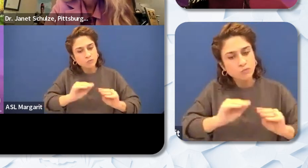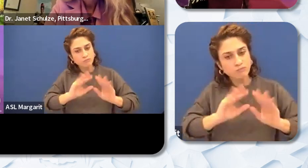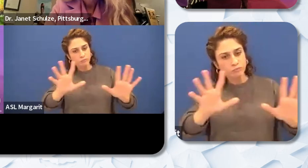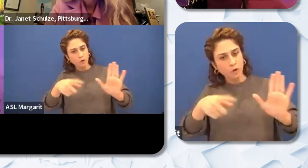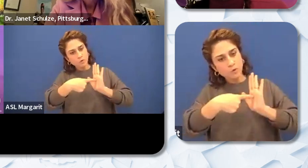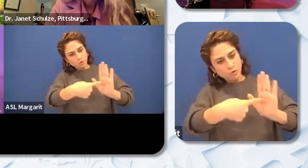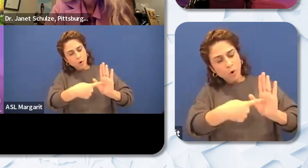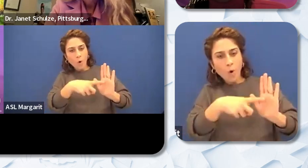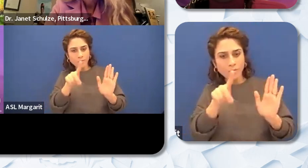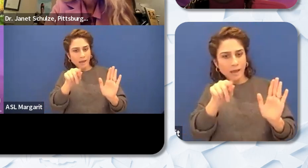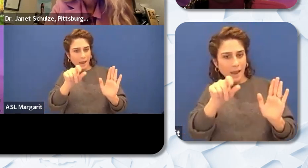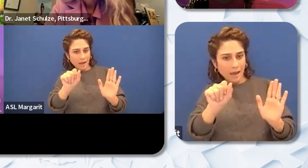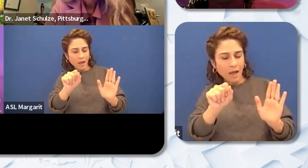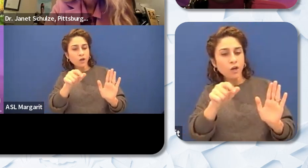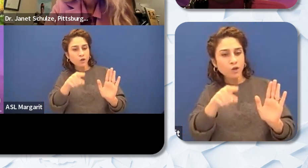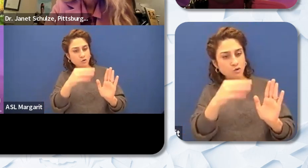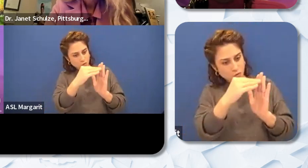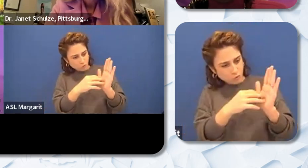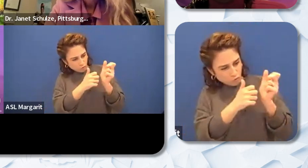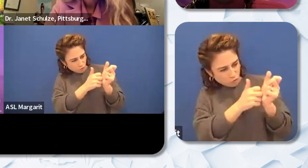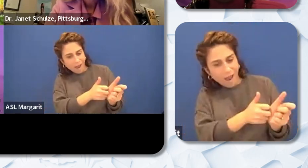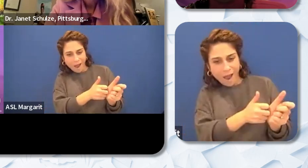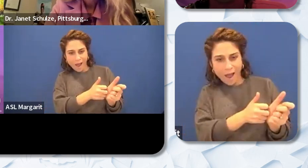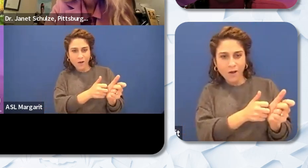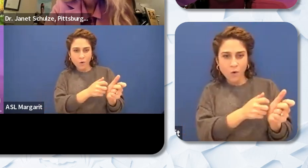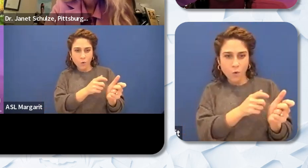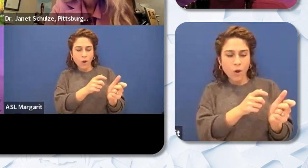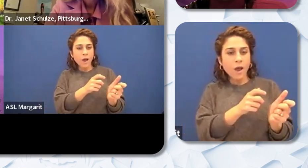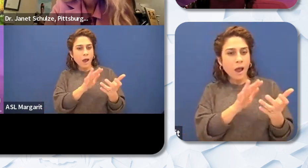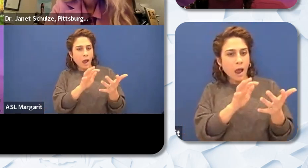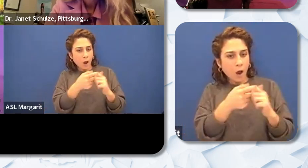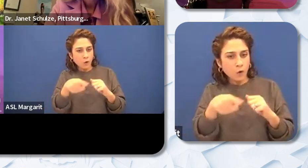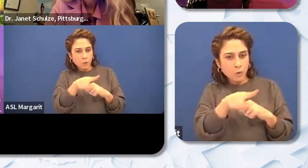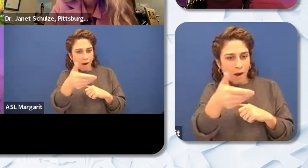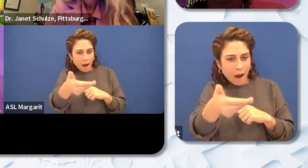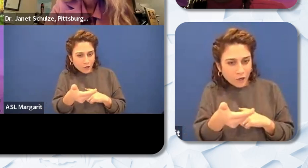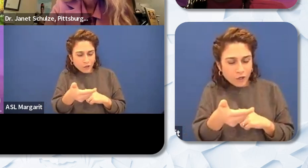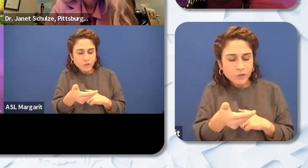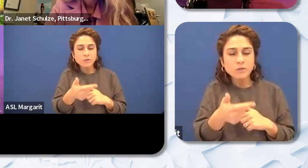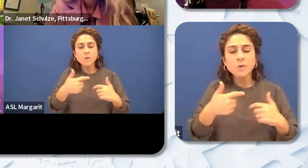you're hiring so you can see where you need more effort. Mrs. Ajayi I was wondering as